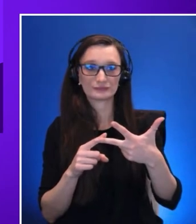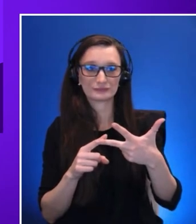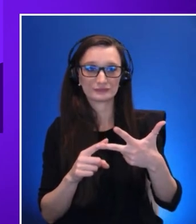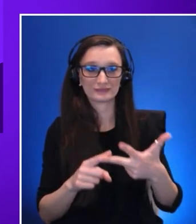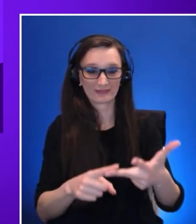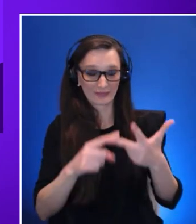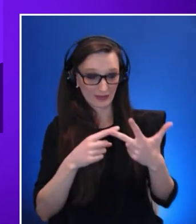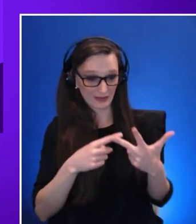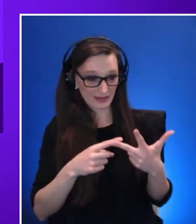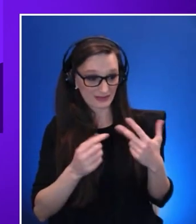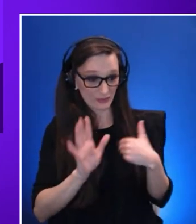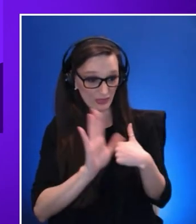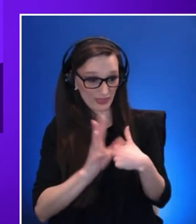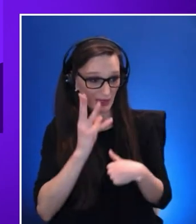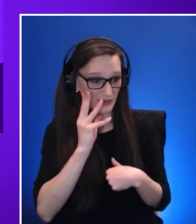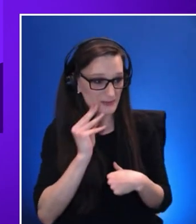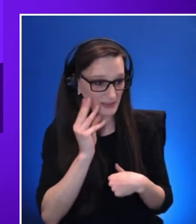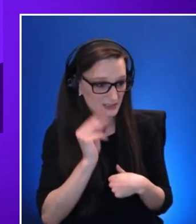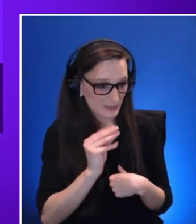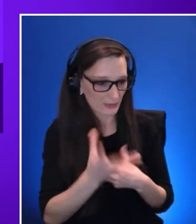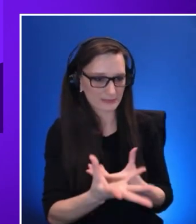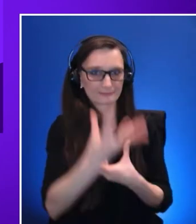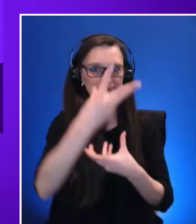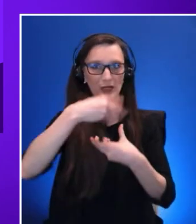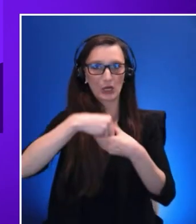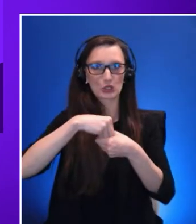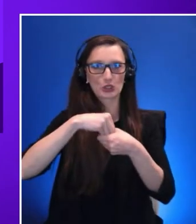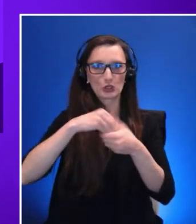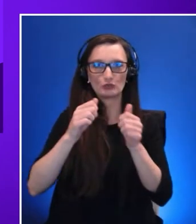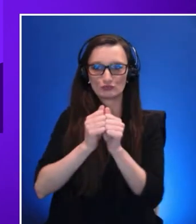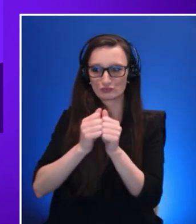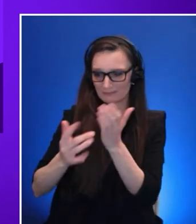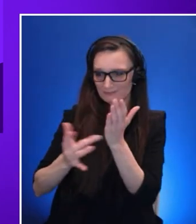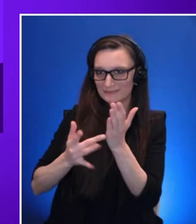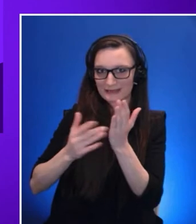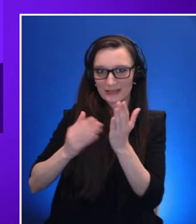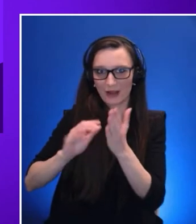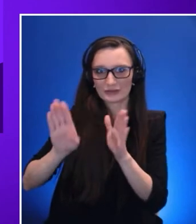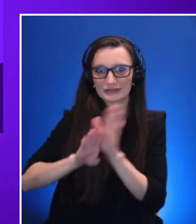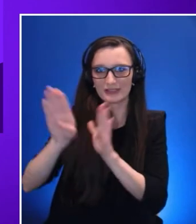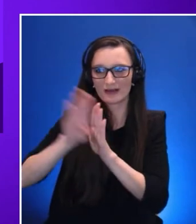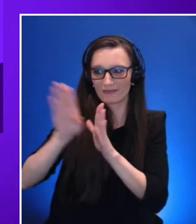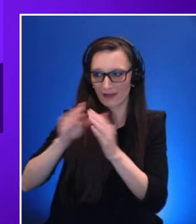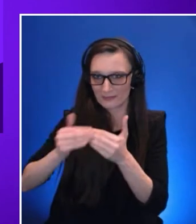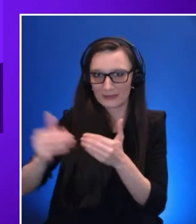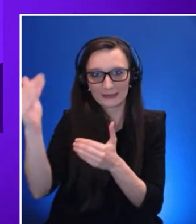features in the products to be used. Let me elaborate a little bit more on those faces.